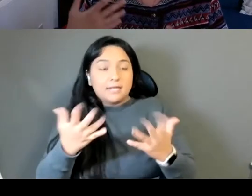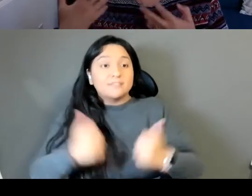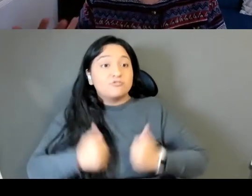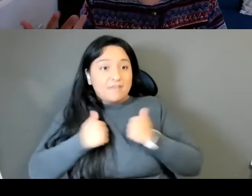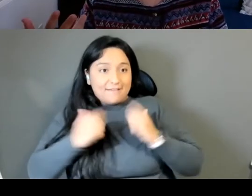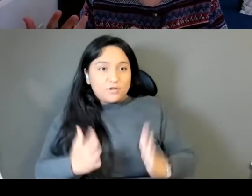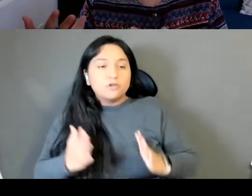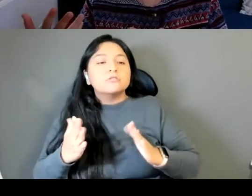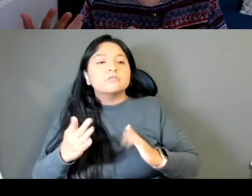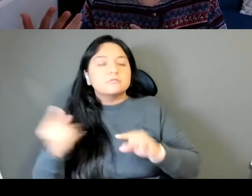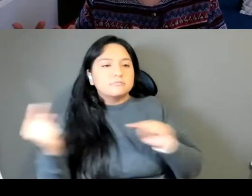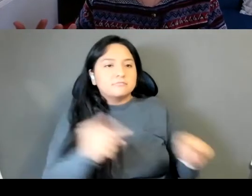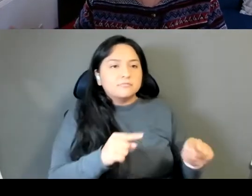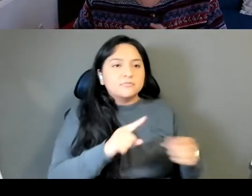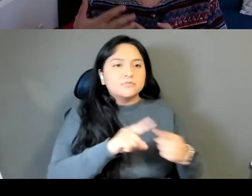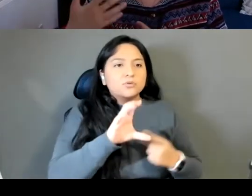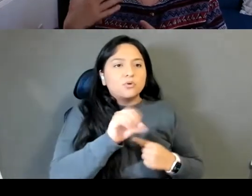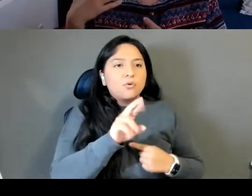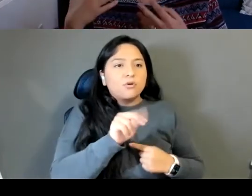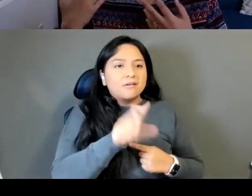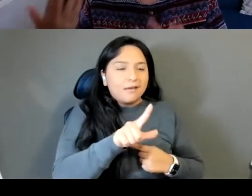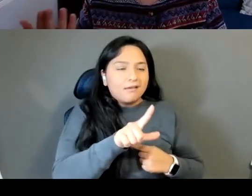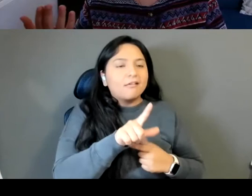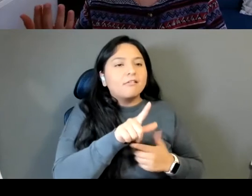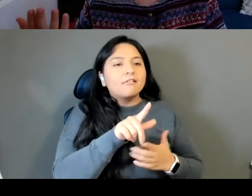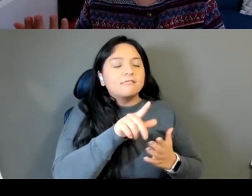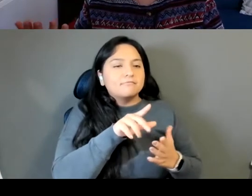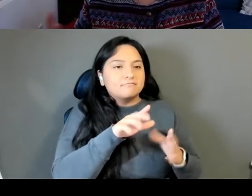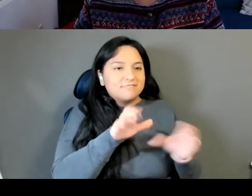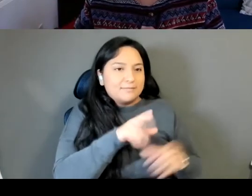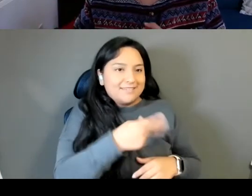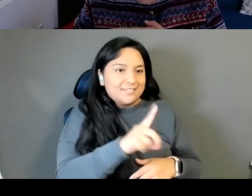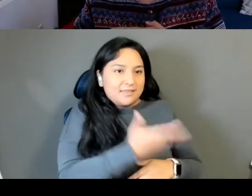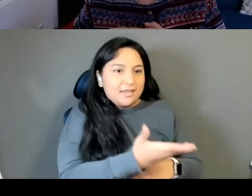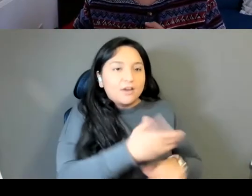but love their dissertations unpublished because of the political danger.